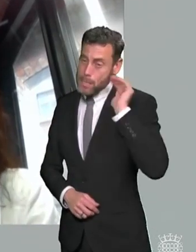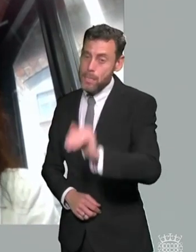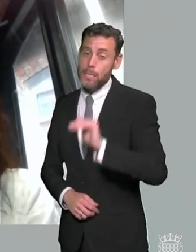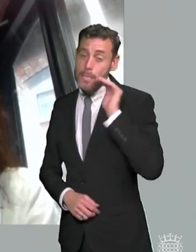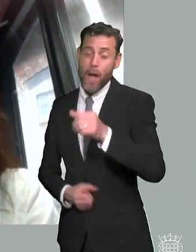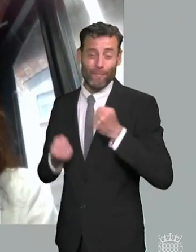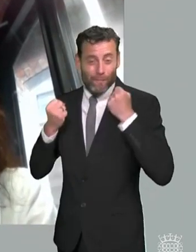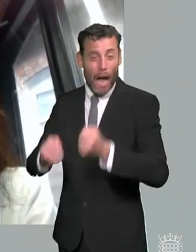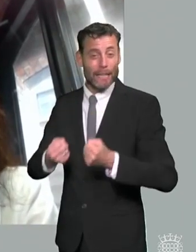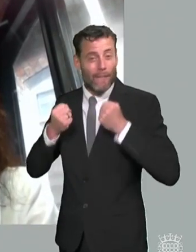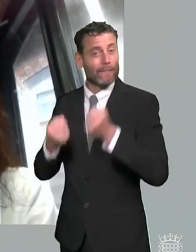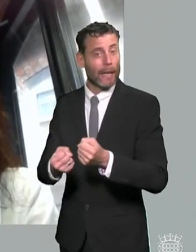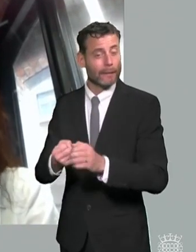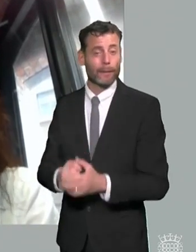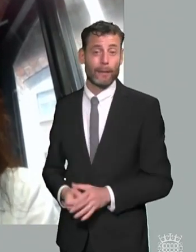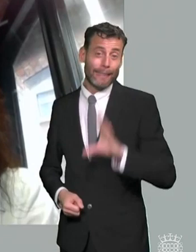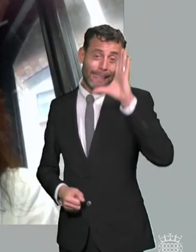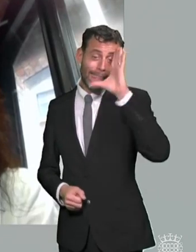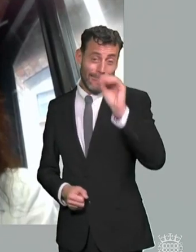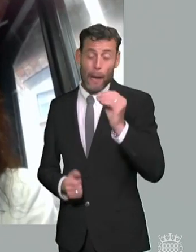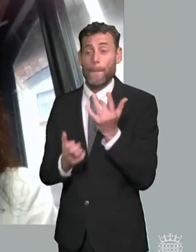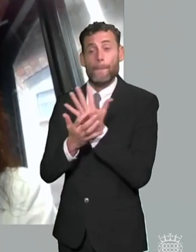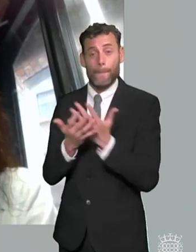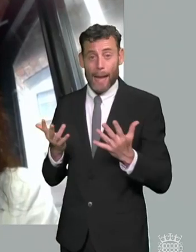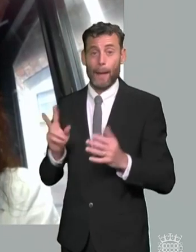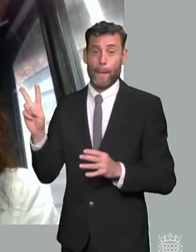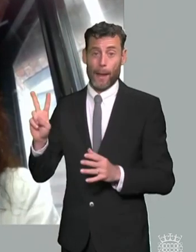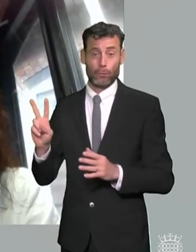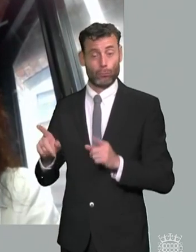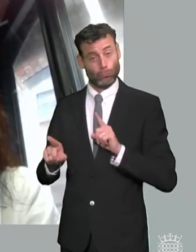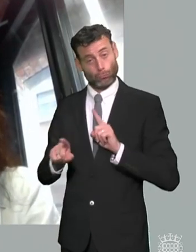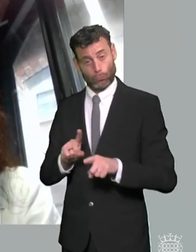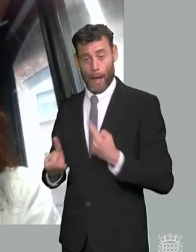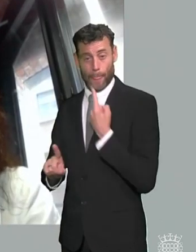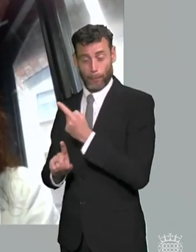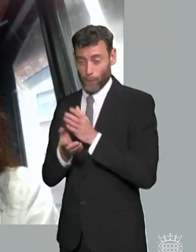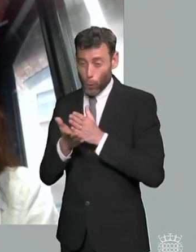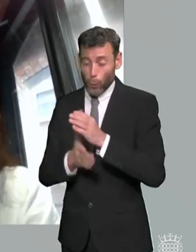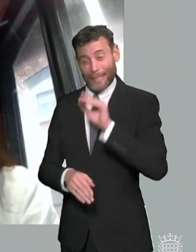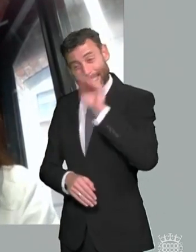they don't turn to at the tribunal or to other forms of redress um as anything other